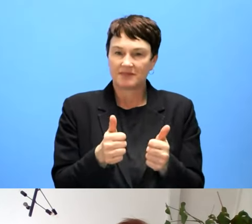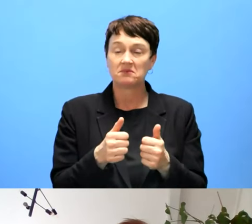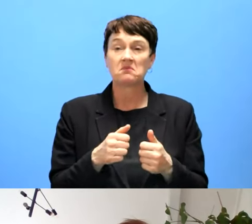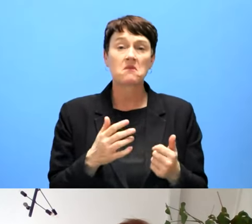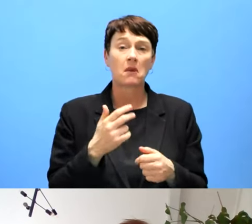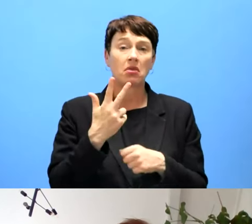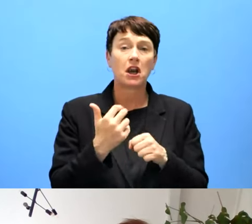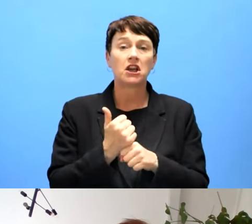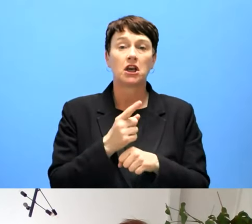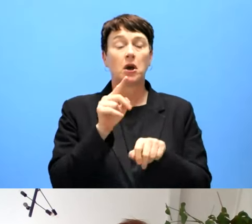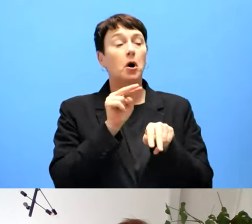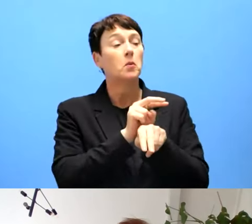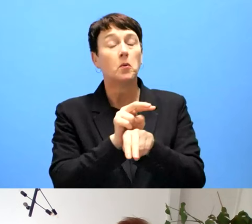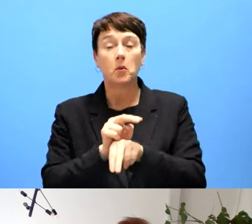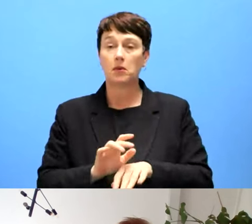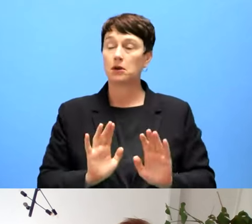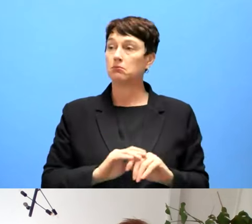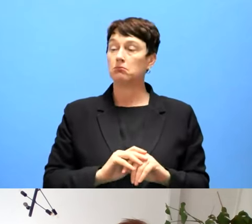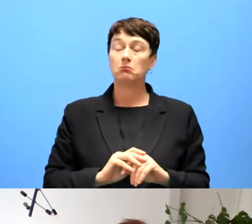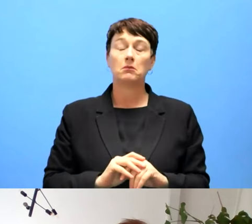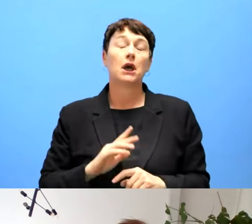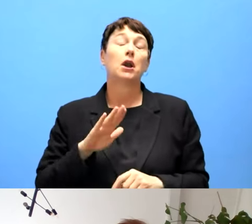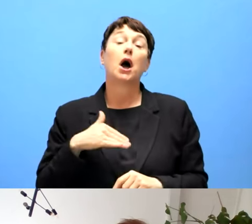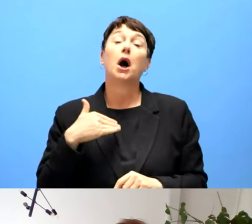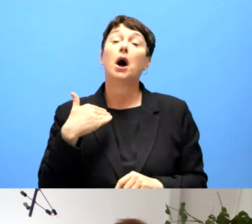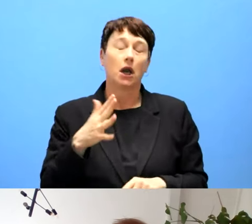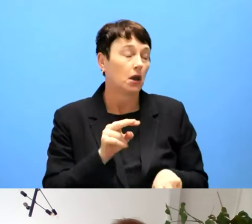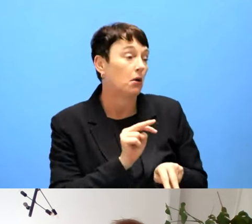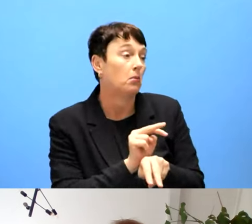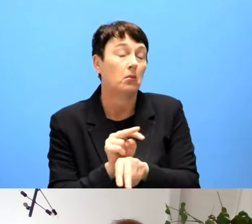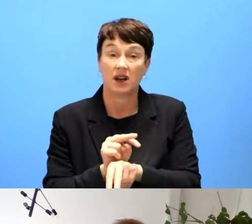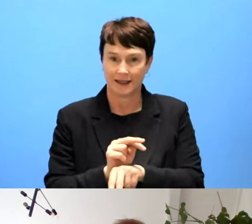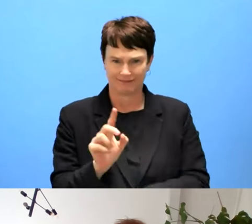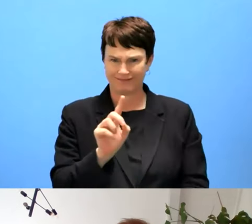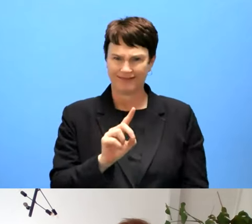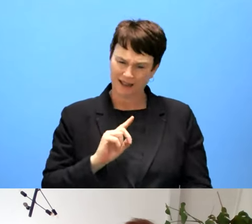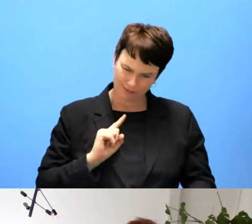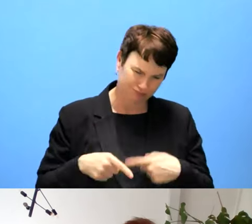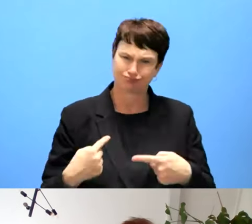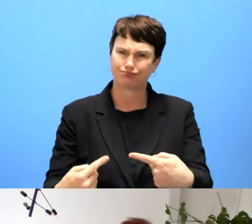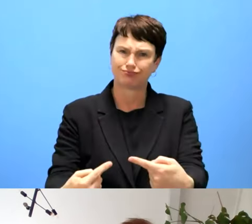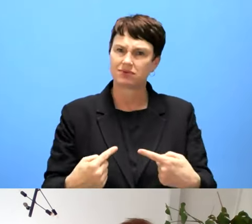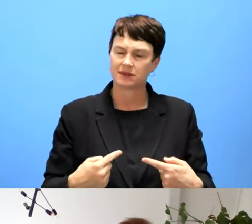to do it continuously and be able to target certain public sector bodies specifically